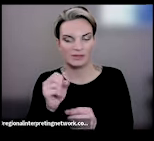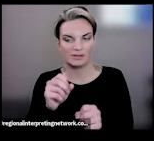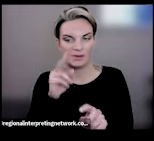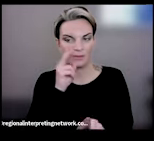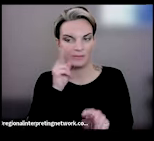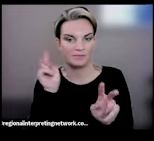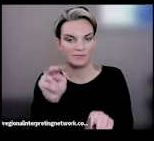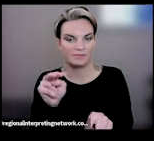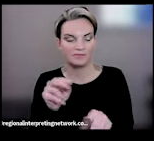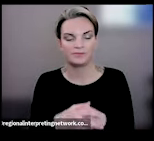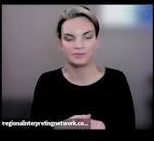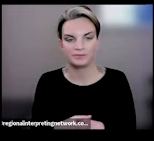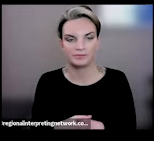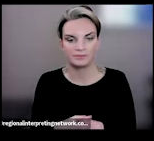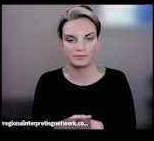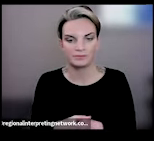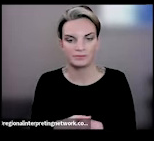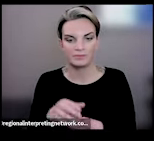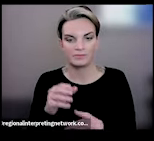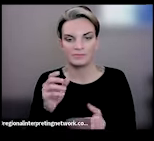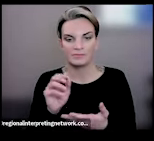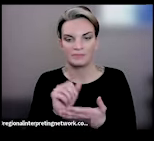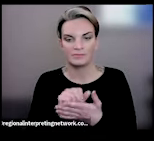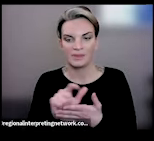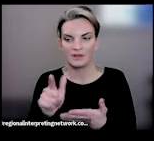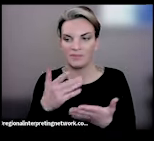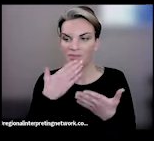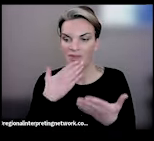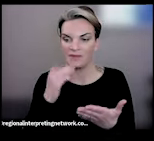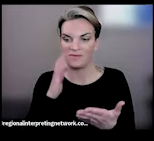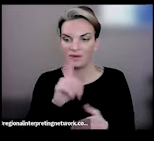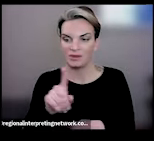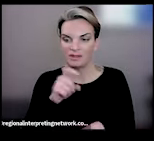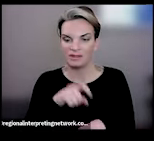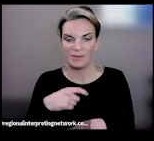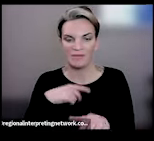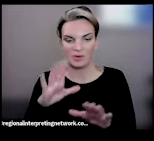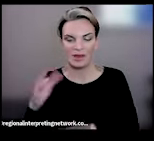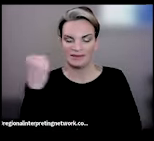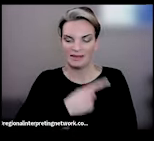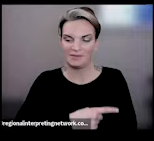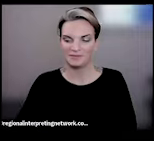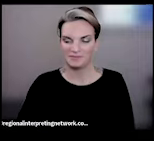peeled for those. With that, I thank you for your time, and have a great rest of your day!